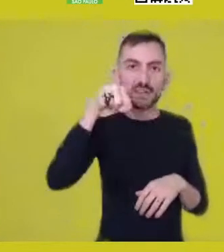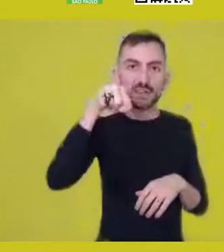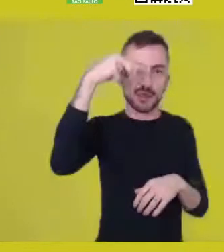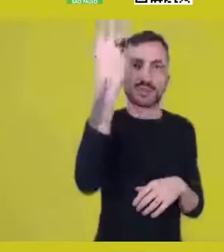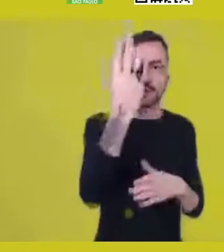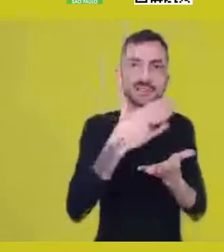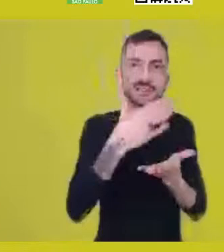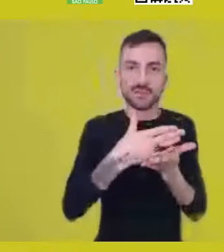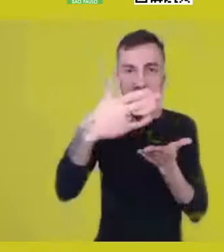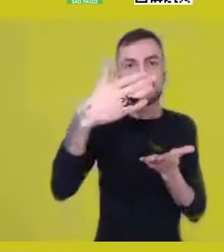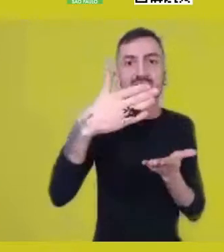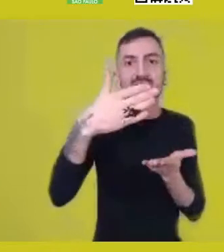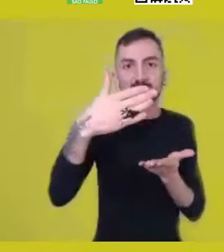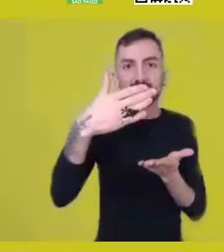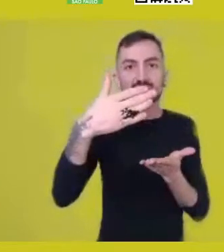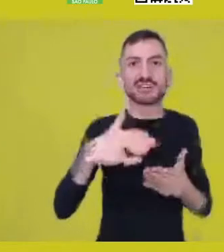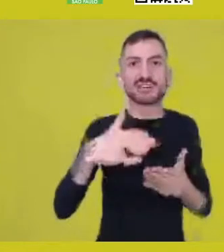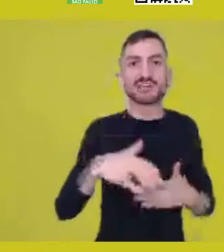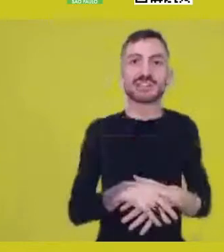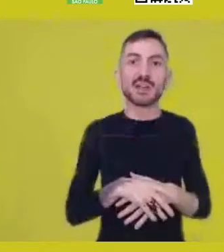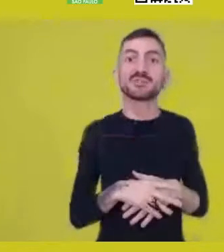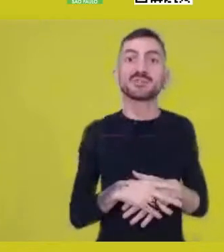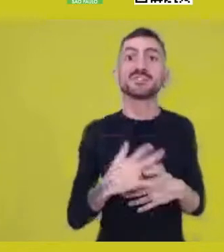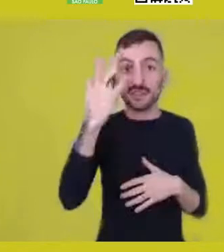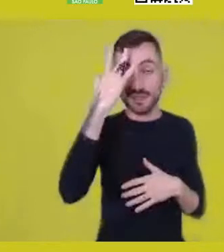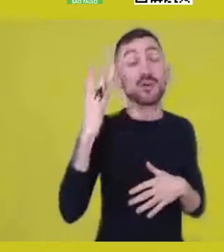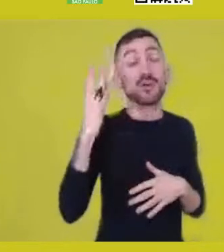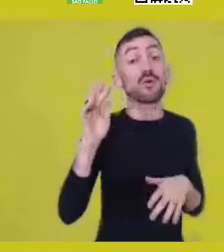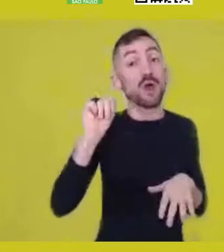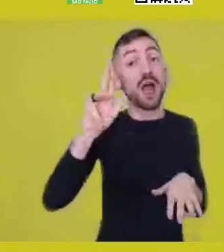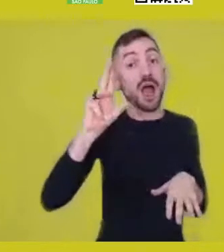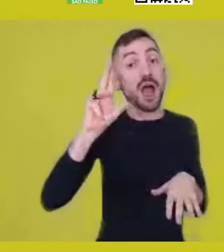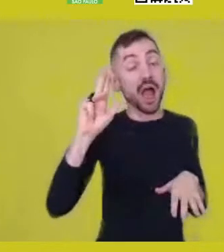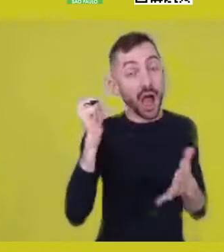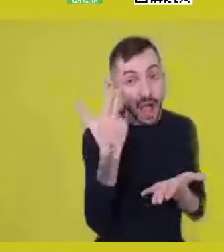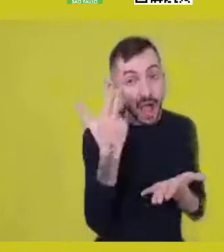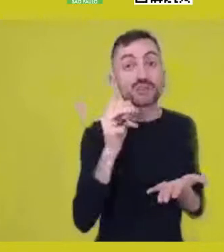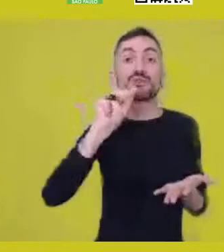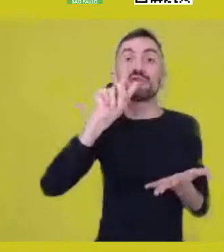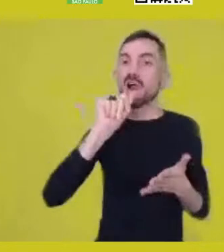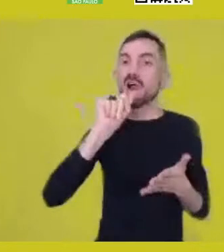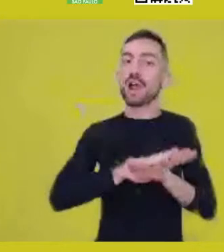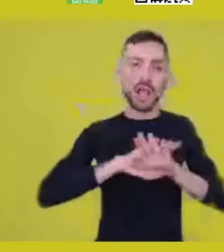I think signing up is already closed, I just looked, there’s no room anymore